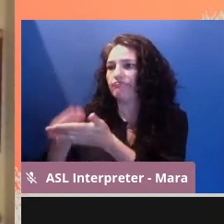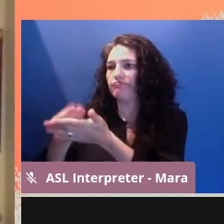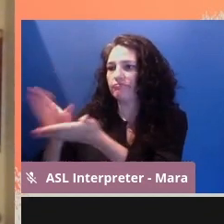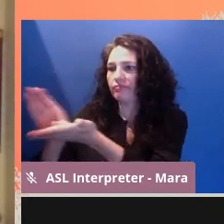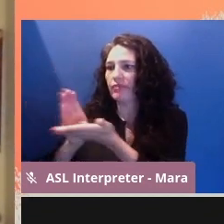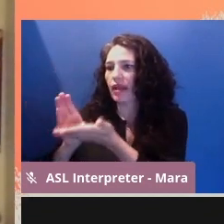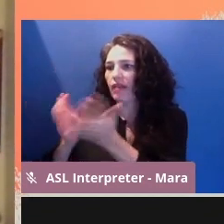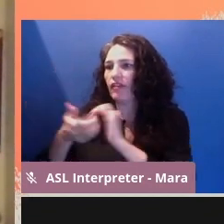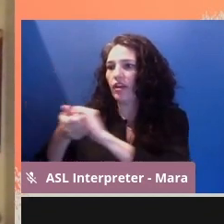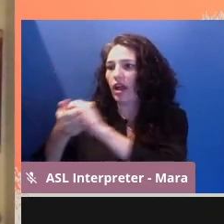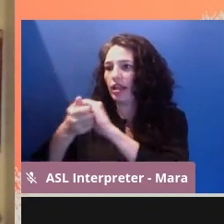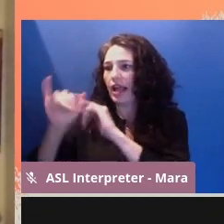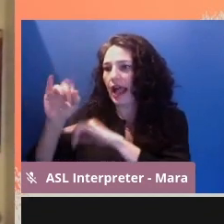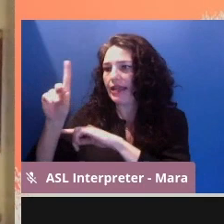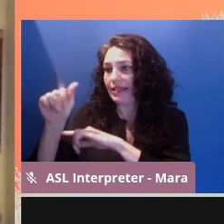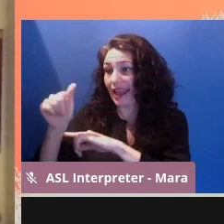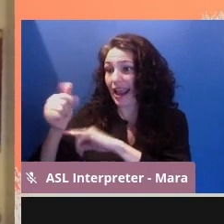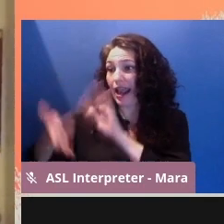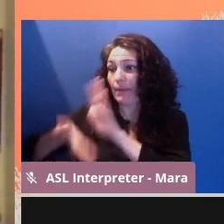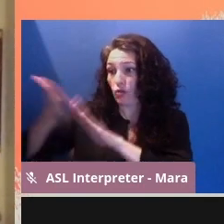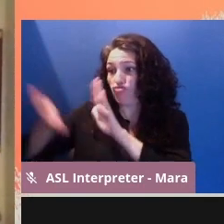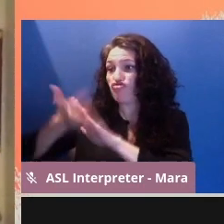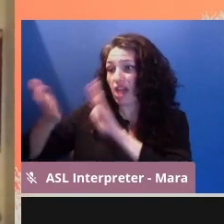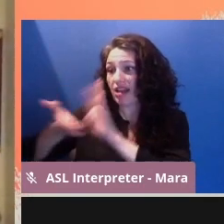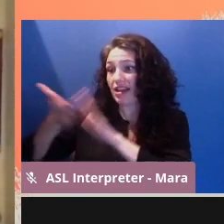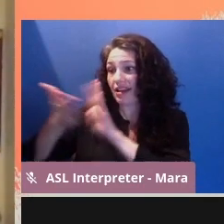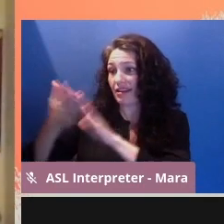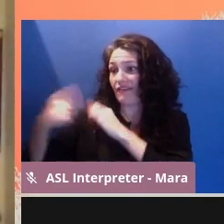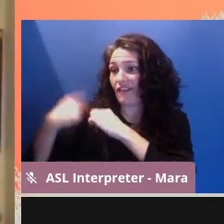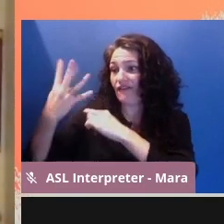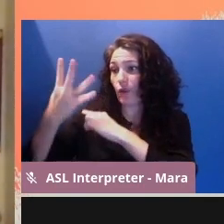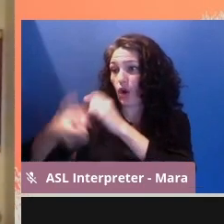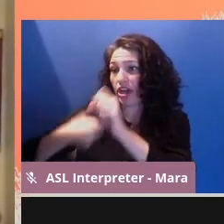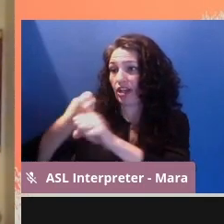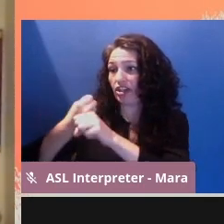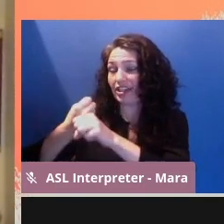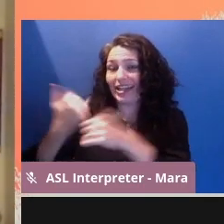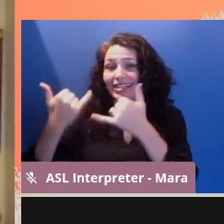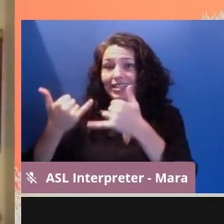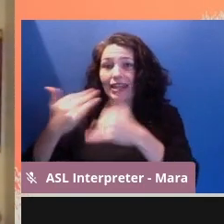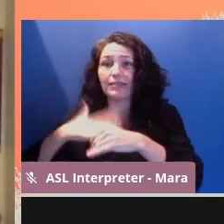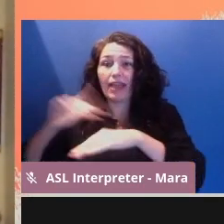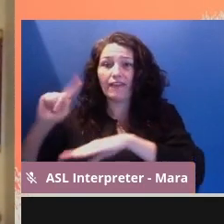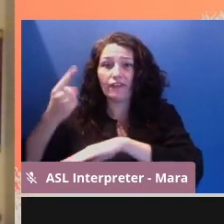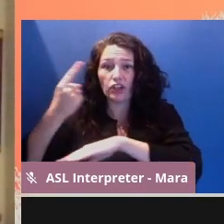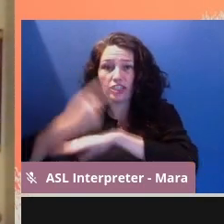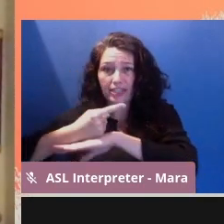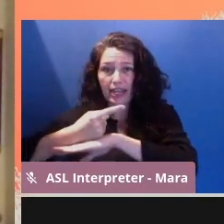for the last four years until today, which is my first day at the Sundance Institute, where I'm